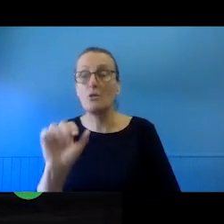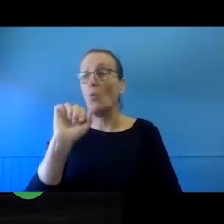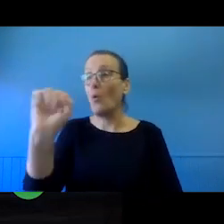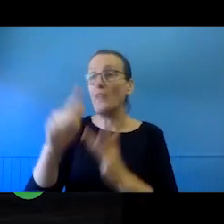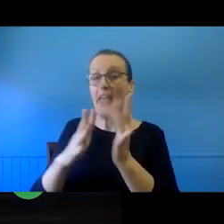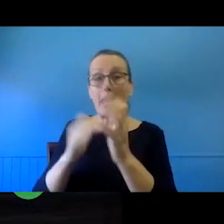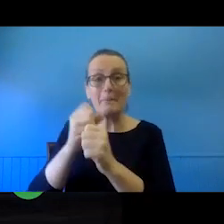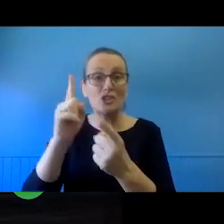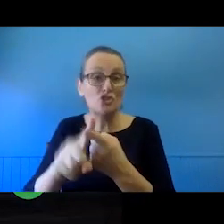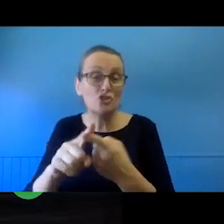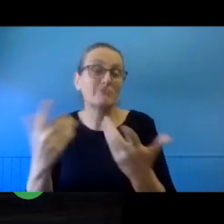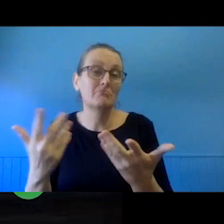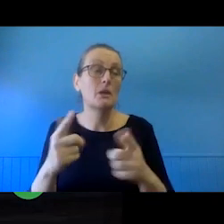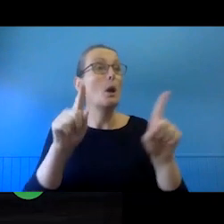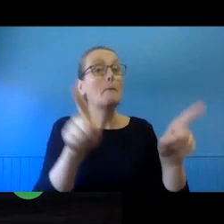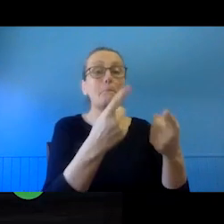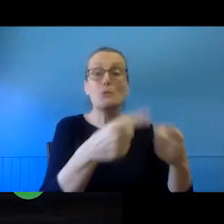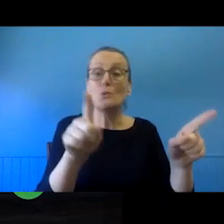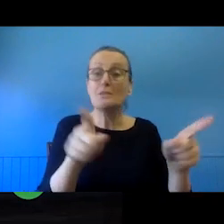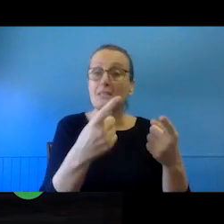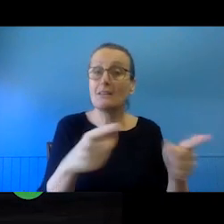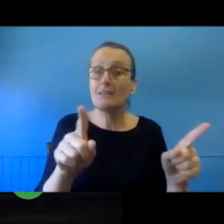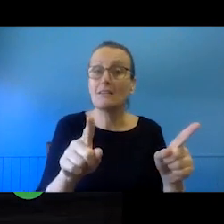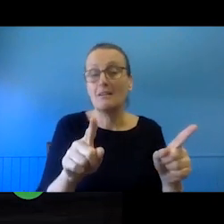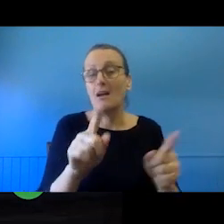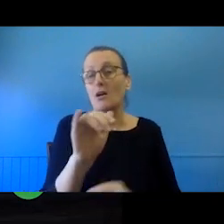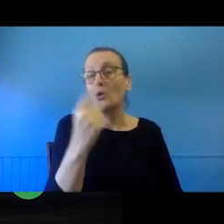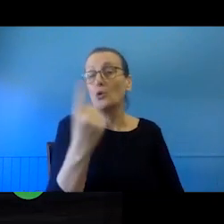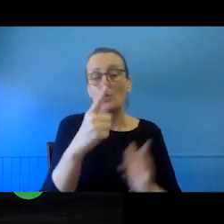Music has traditionally been administered by either APRA or